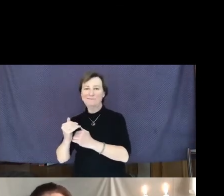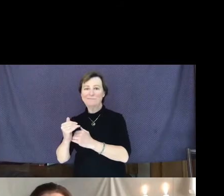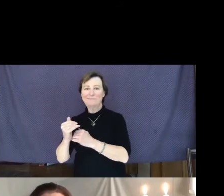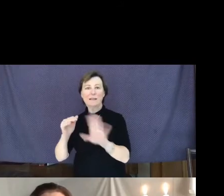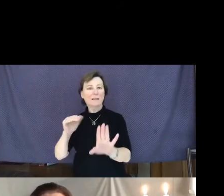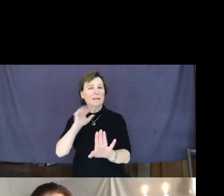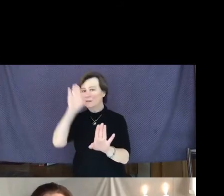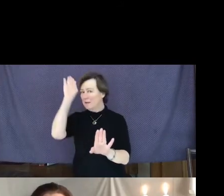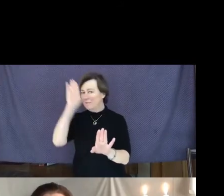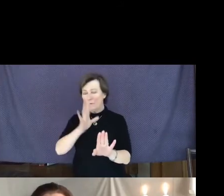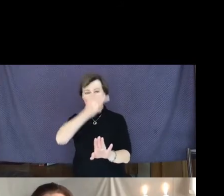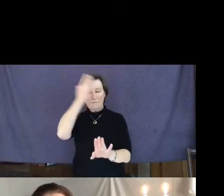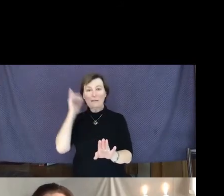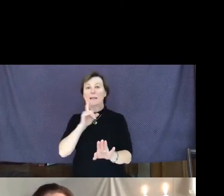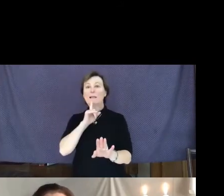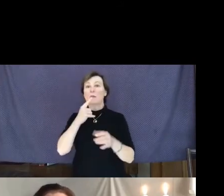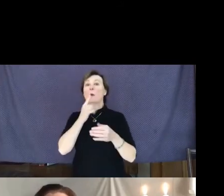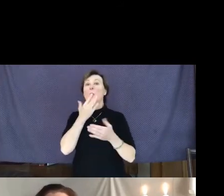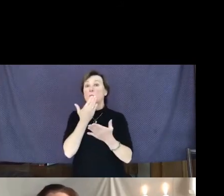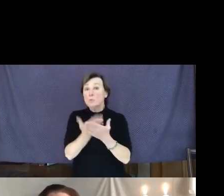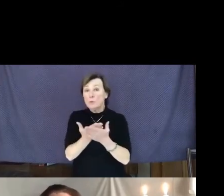in the world.